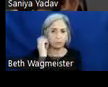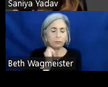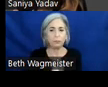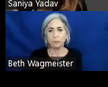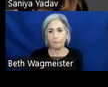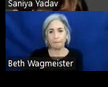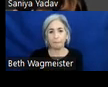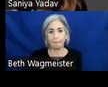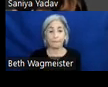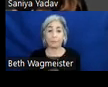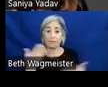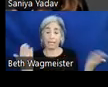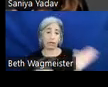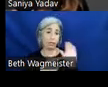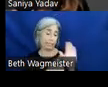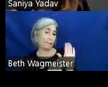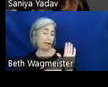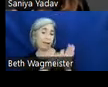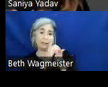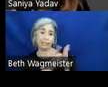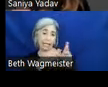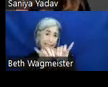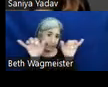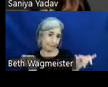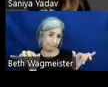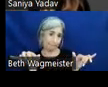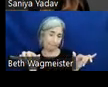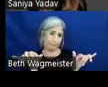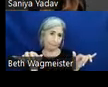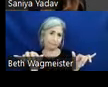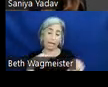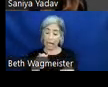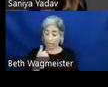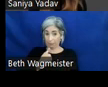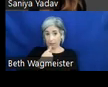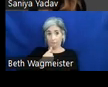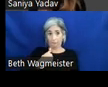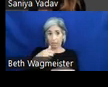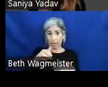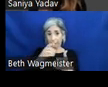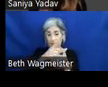So here is an example of a design system. As a designer I can review a list of components